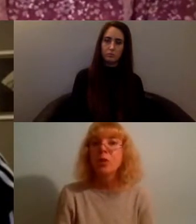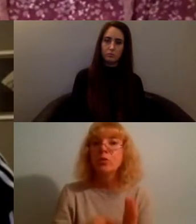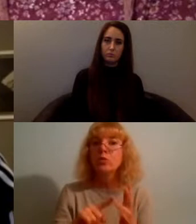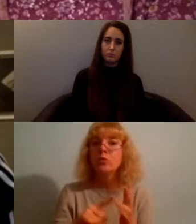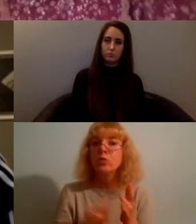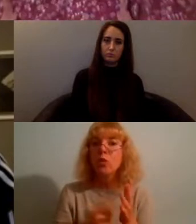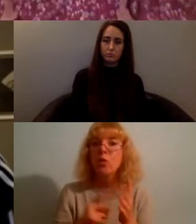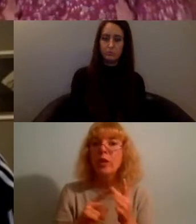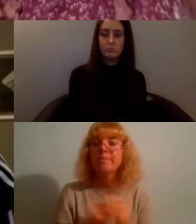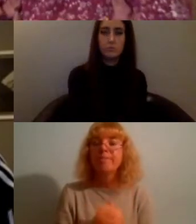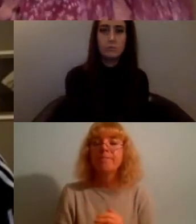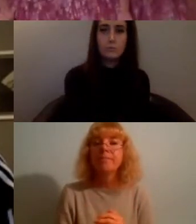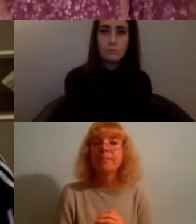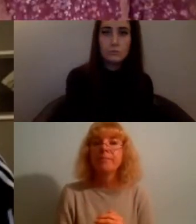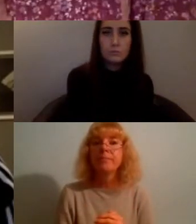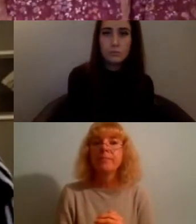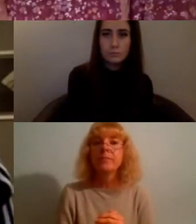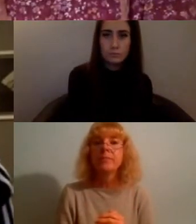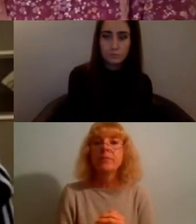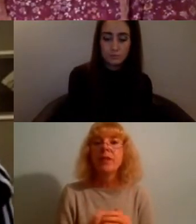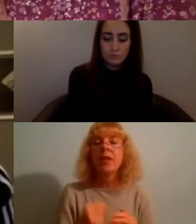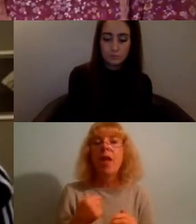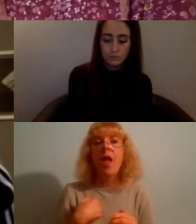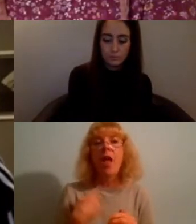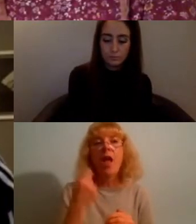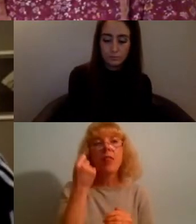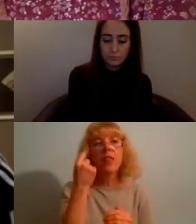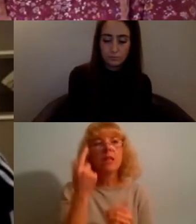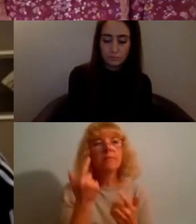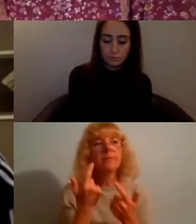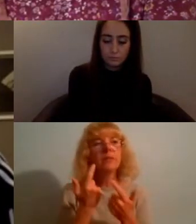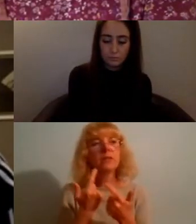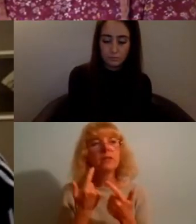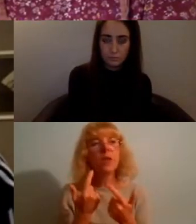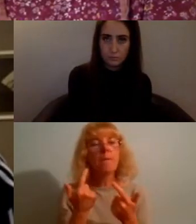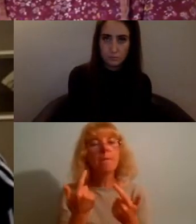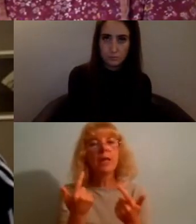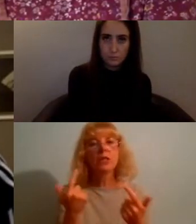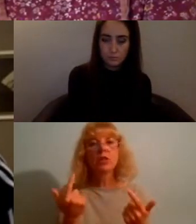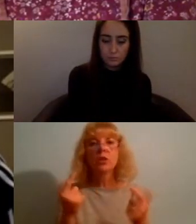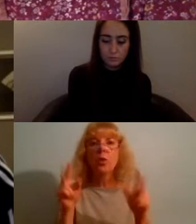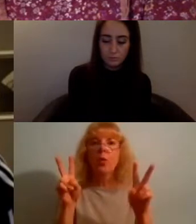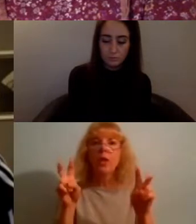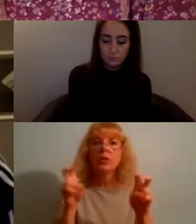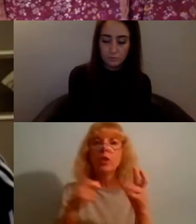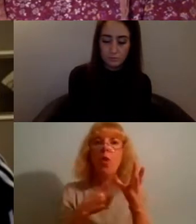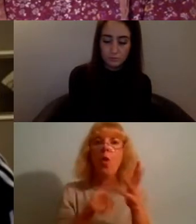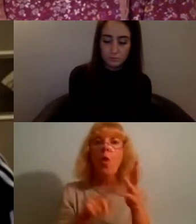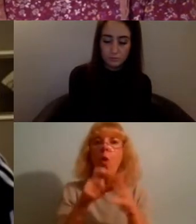i think so much about this quote by Audre Lorde which talks about how